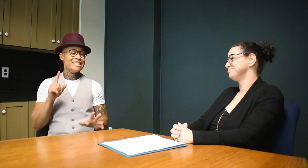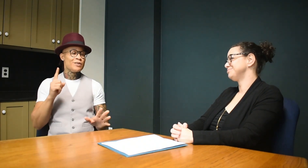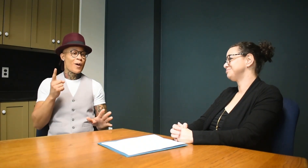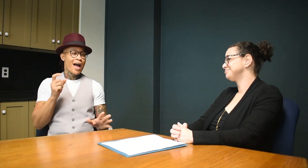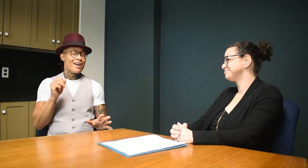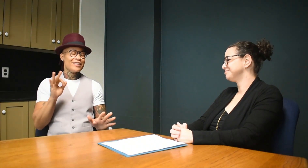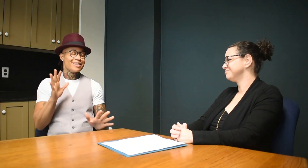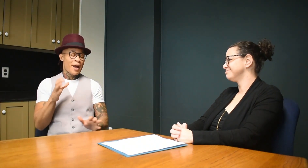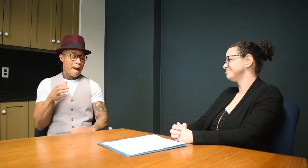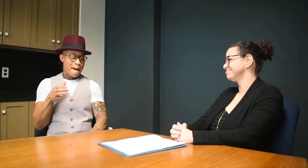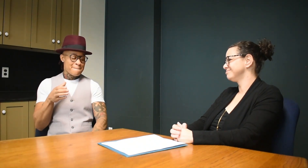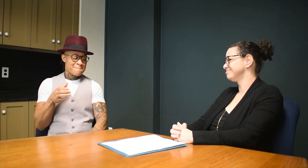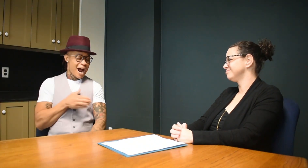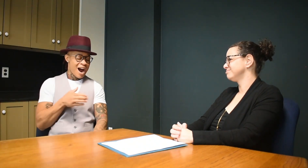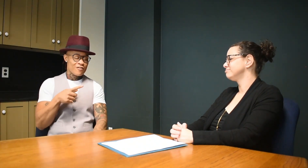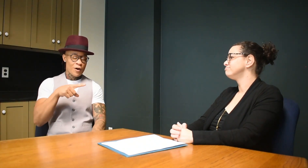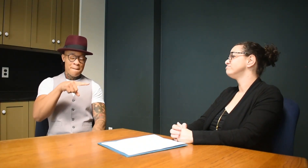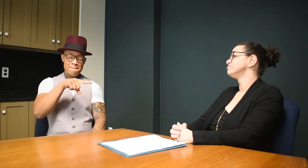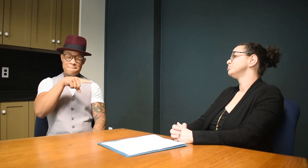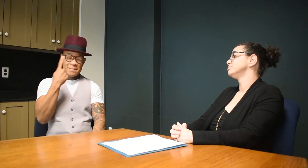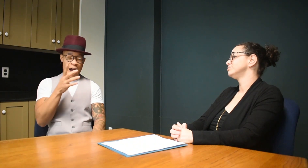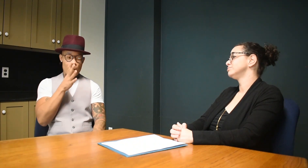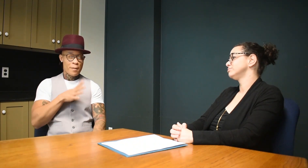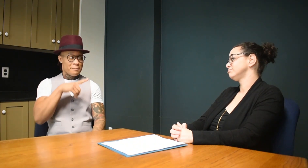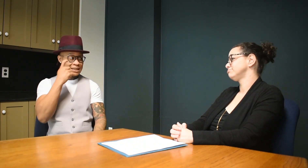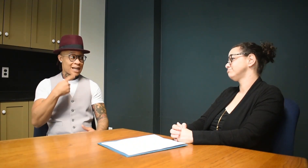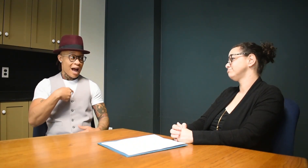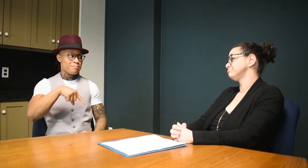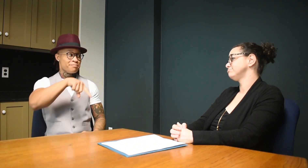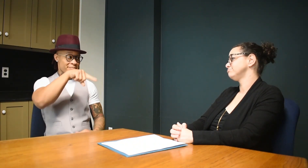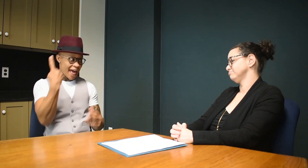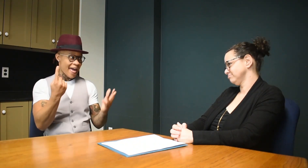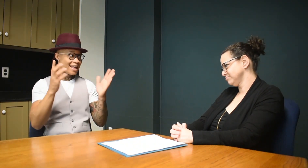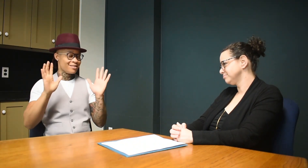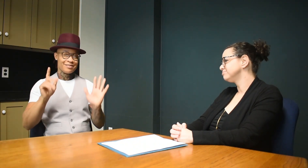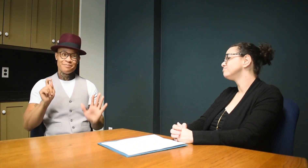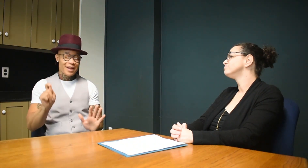She's one of the most powerful black women I know because I am black myself, period.